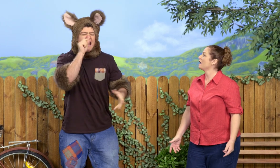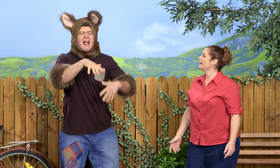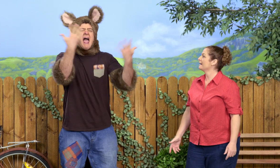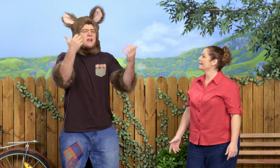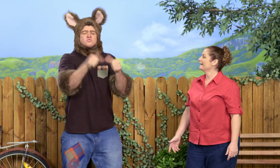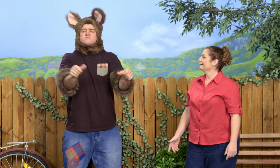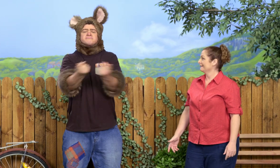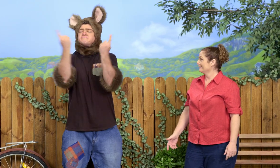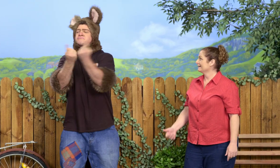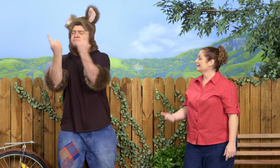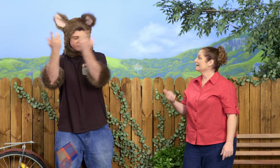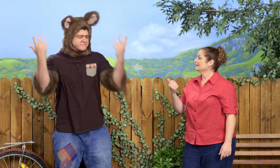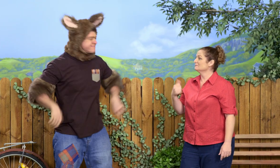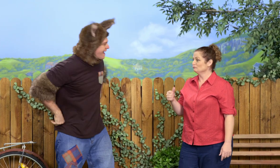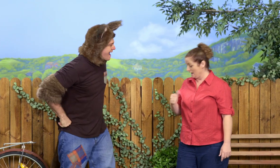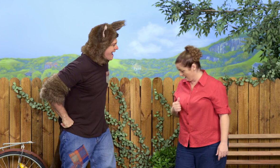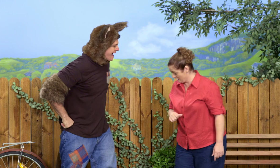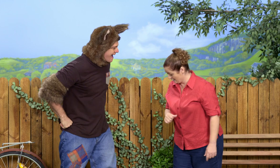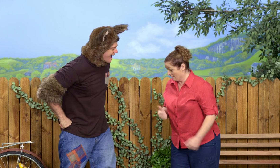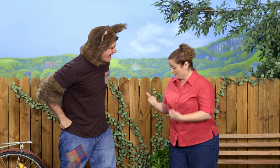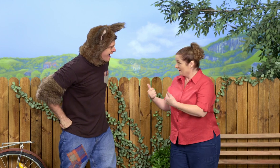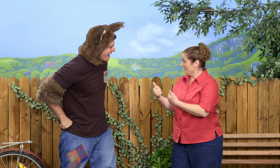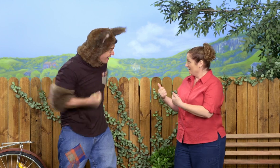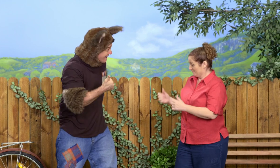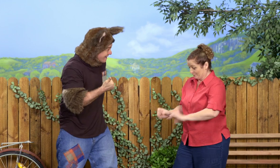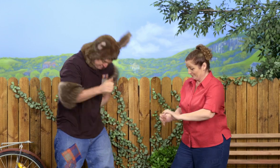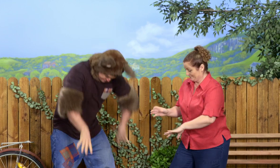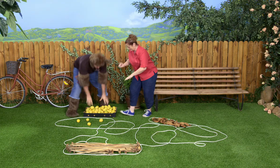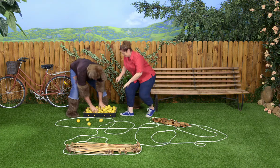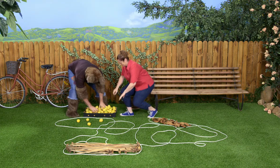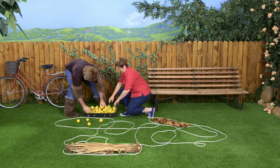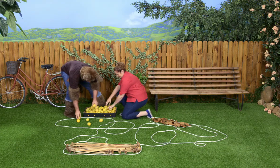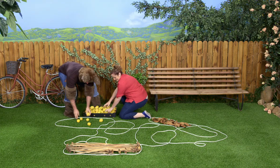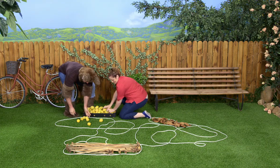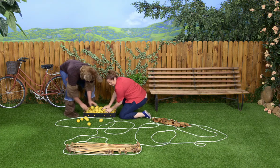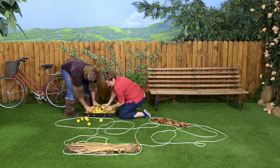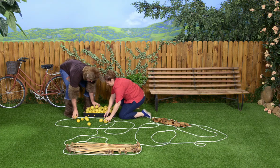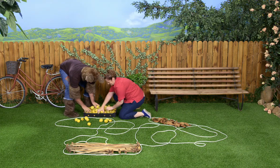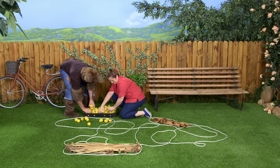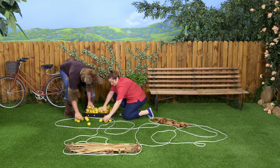Lemons can be used for all sorts of things. Oh, alright. Well, let's put them into the shape. Great.